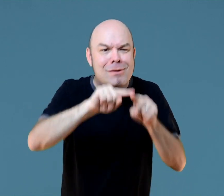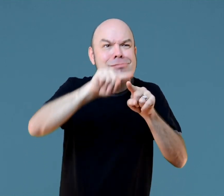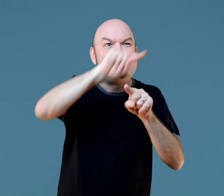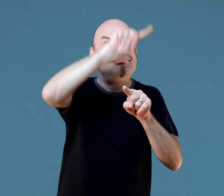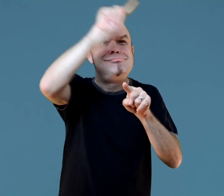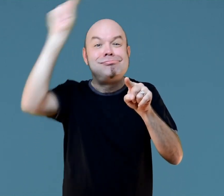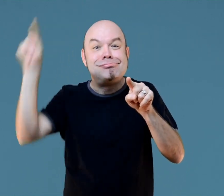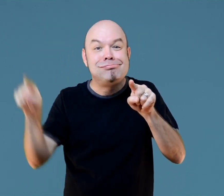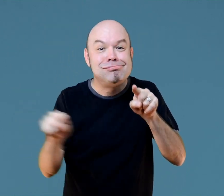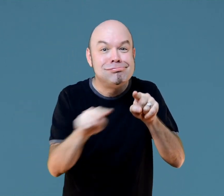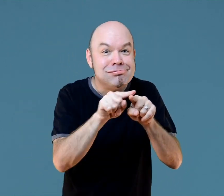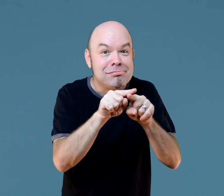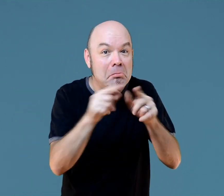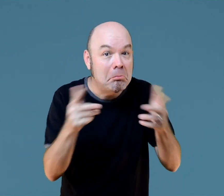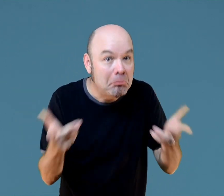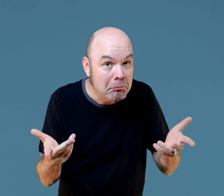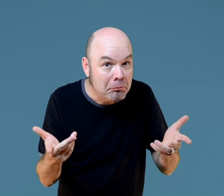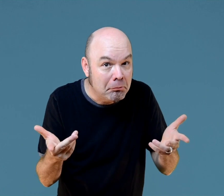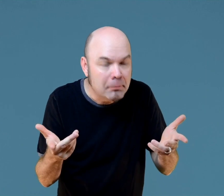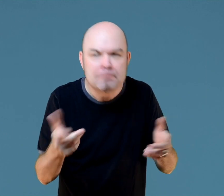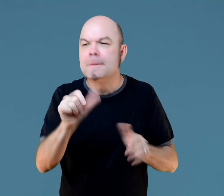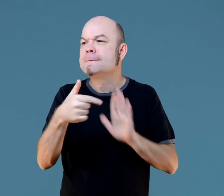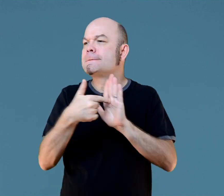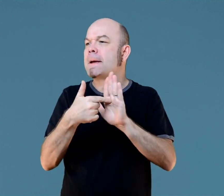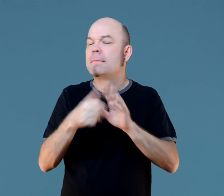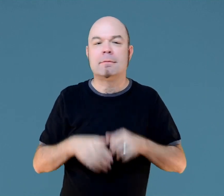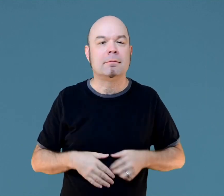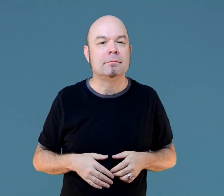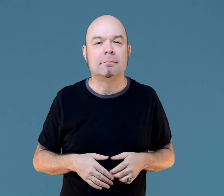You draw with that dominant hand. Here's an example.